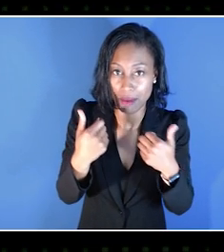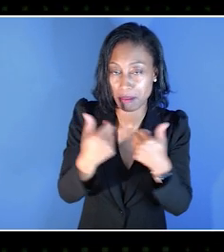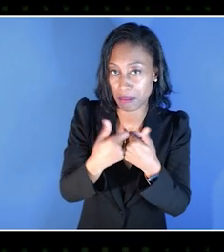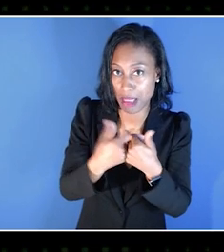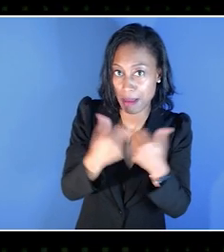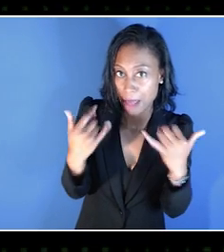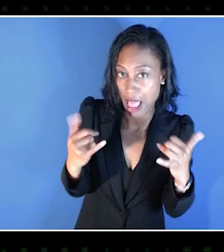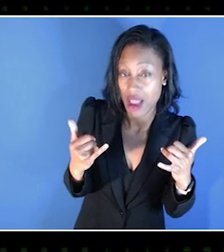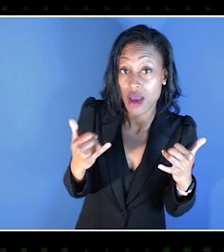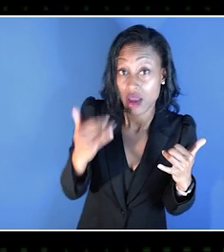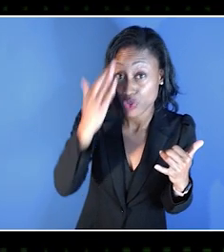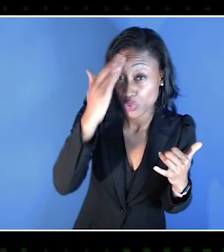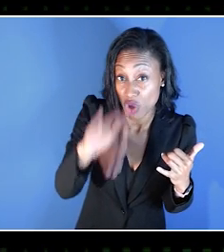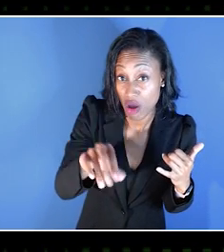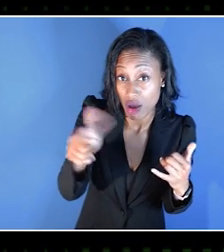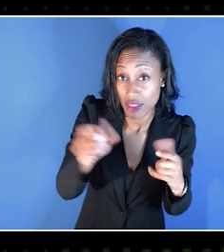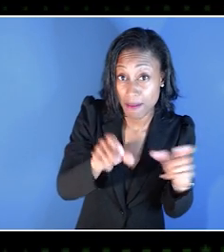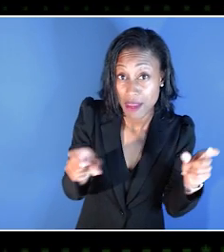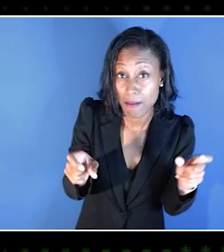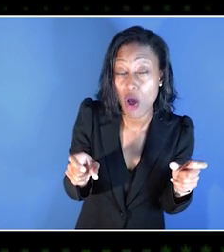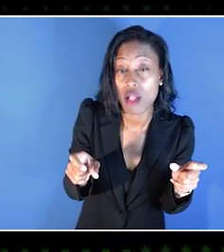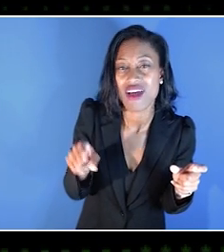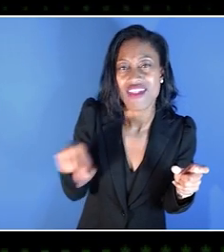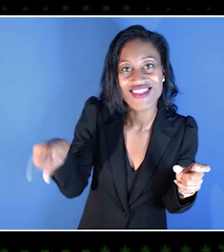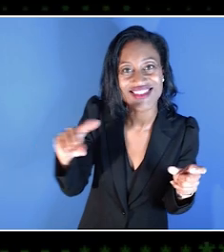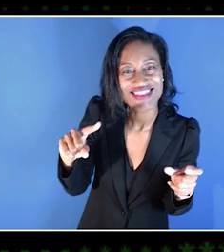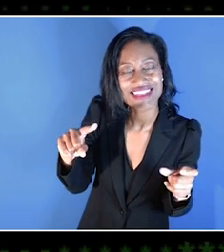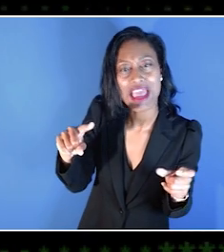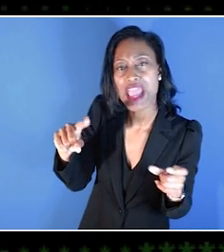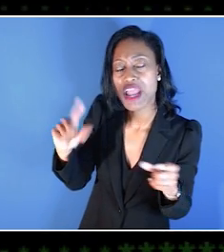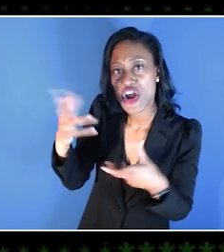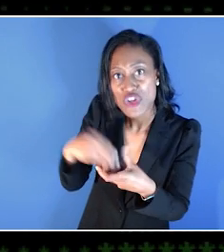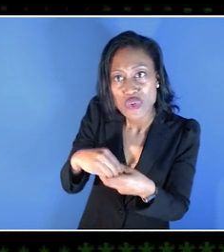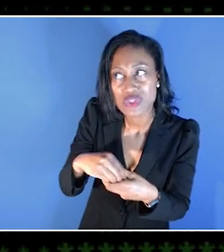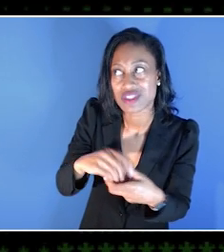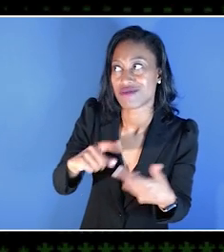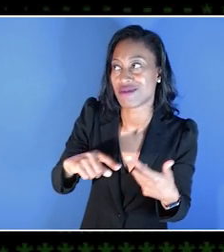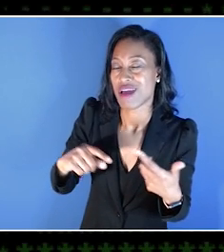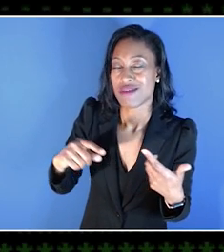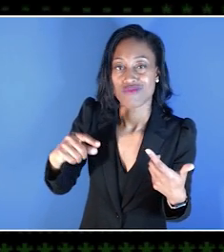If you want, there are people out there who are inclusive, who are respectful,